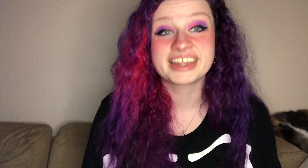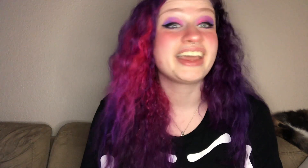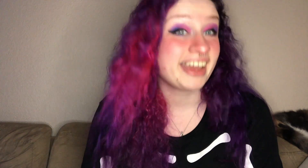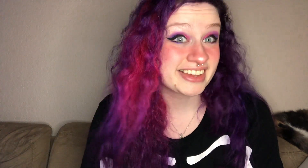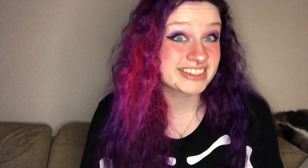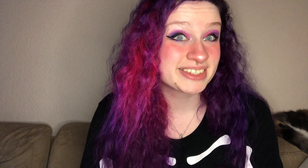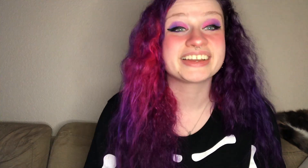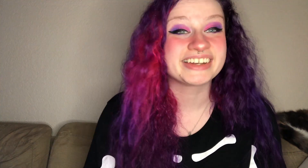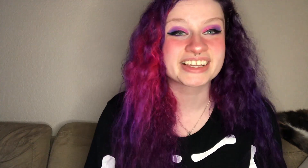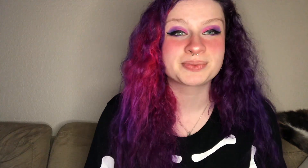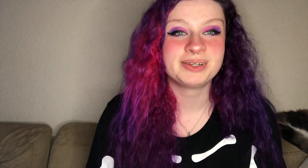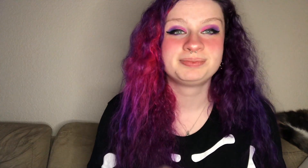ace next one